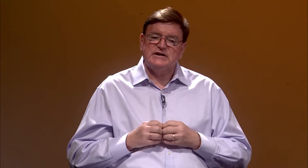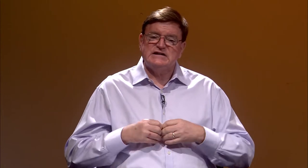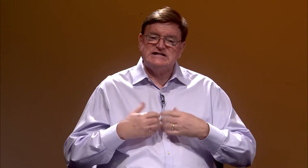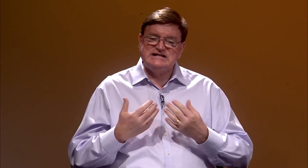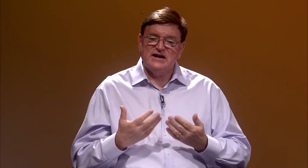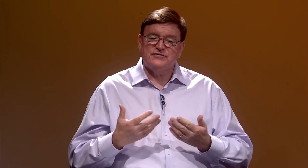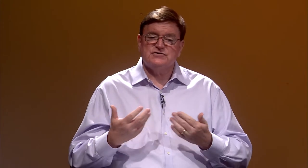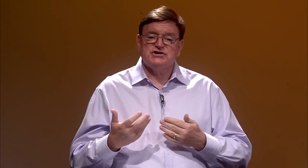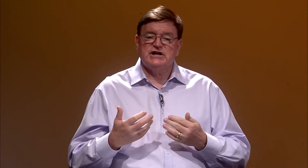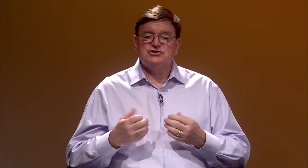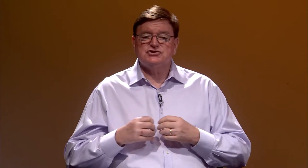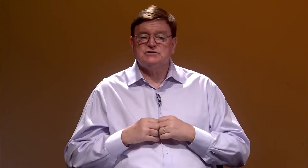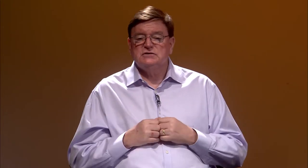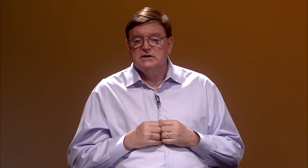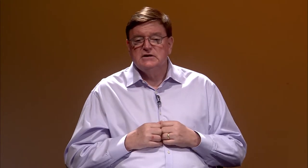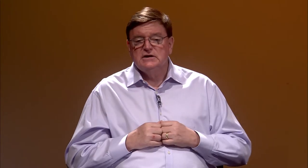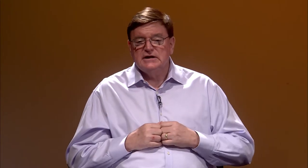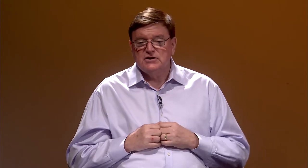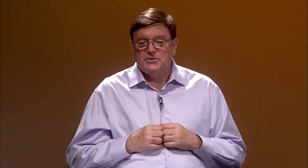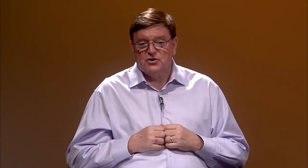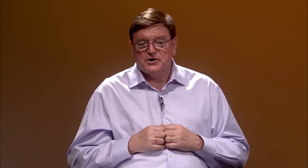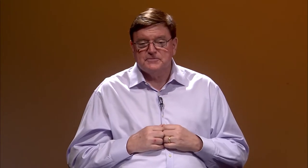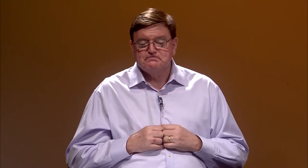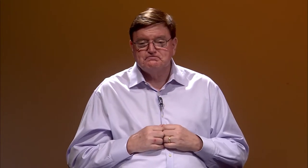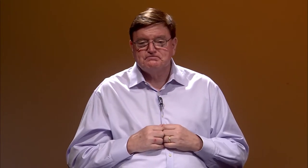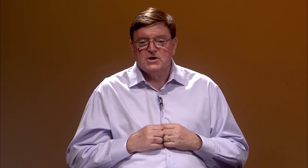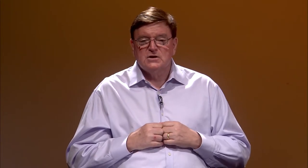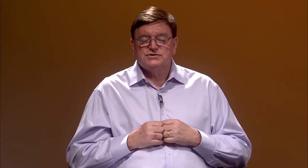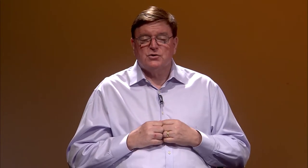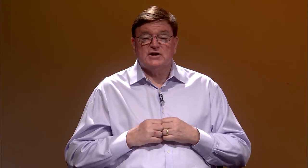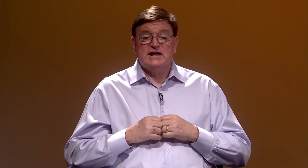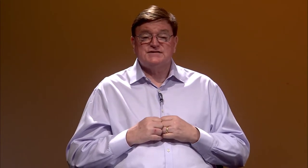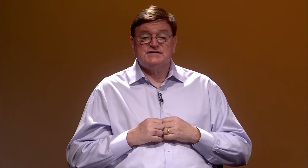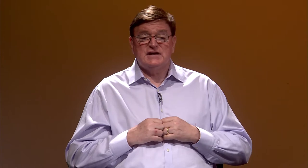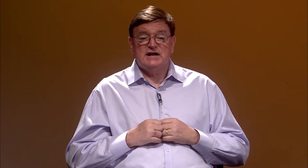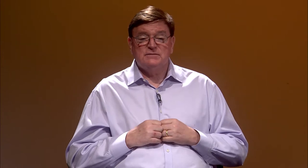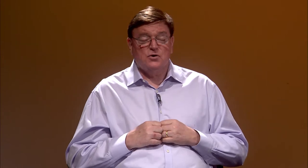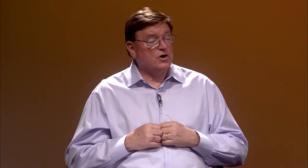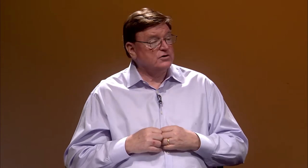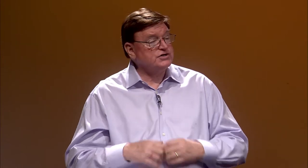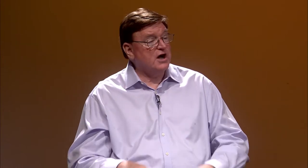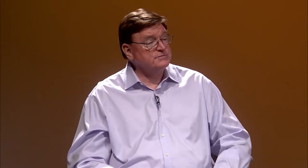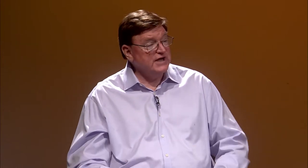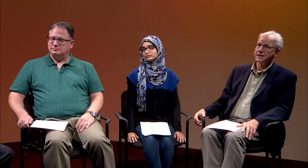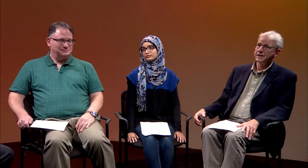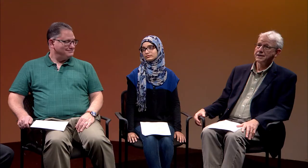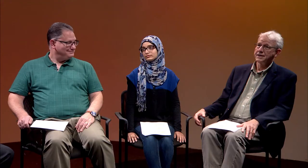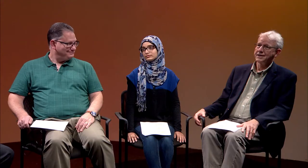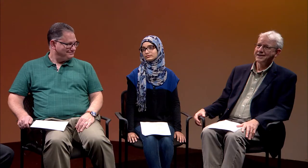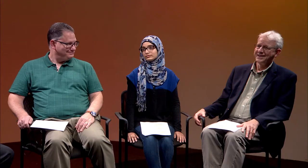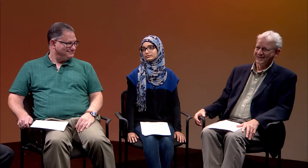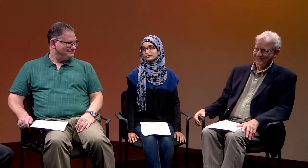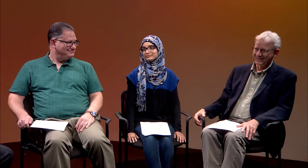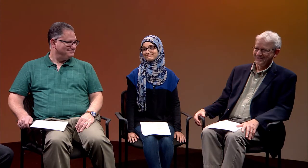in deaf education in America. Our guests today are Tom Dowling,